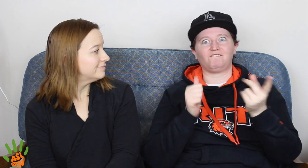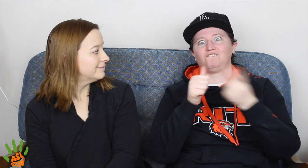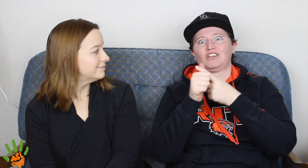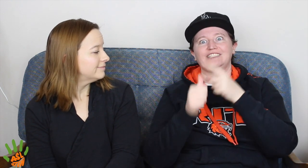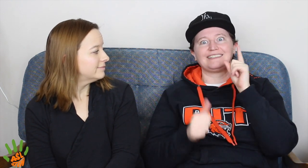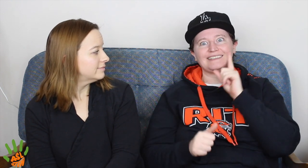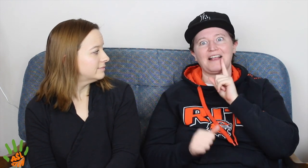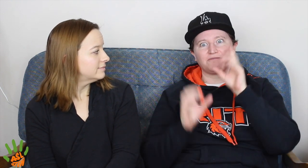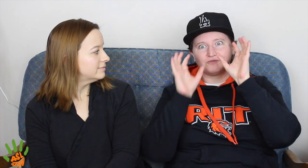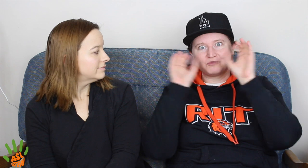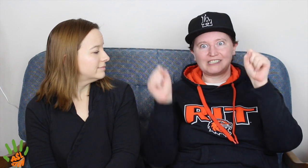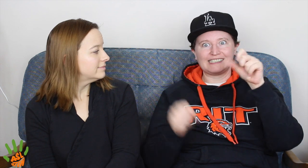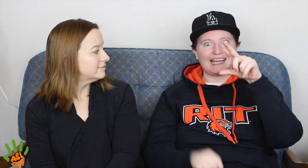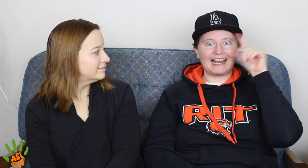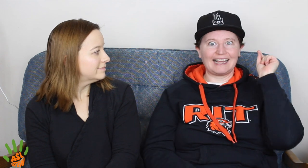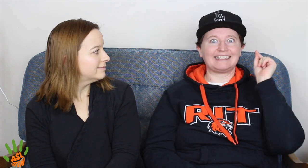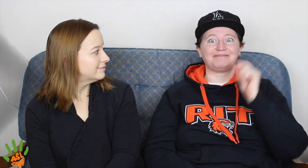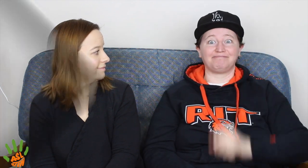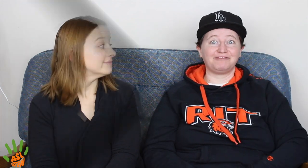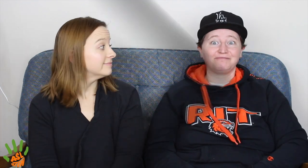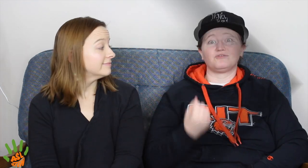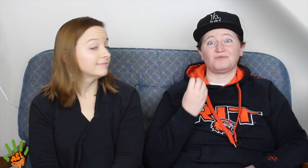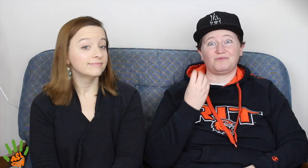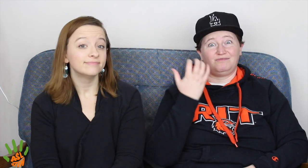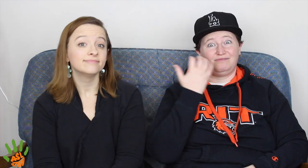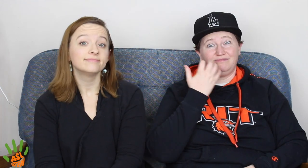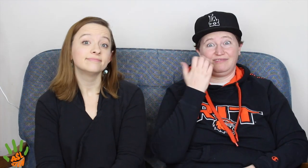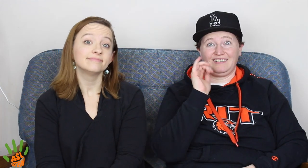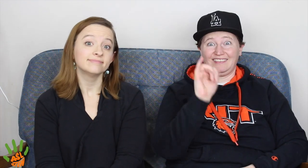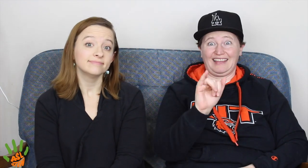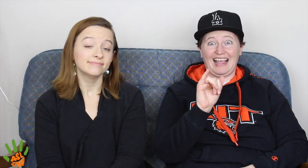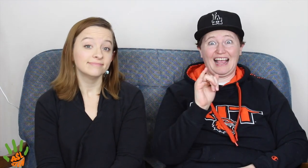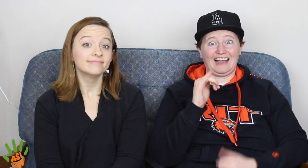So, he became the first Deaf president of Gallaudet.